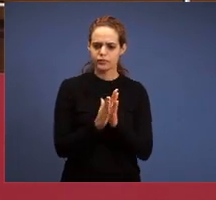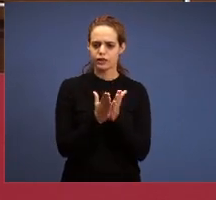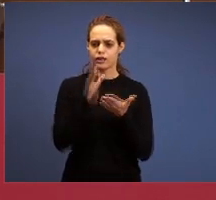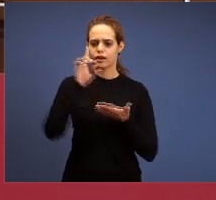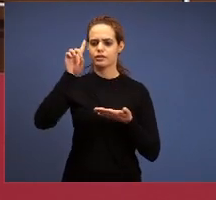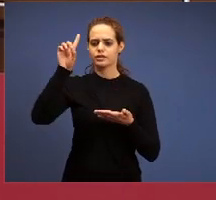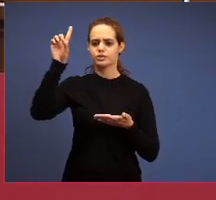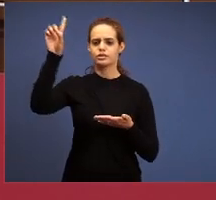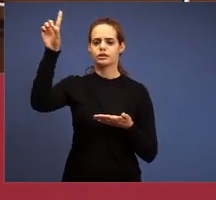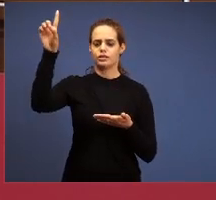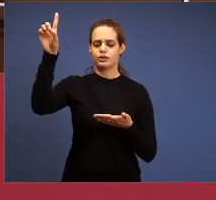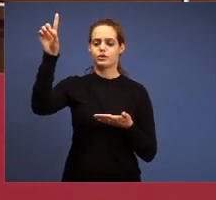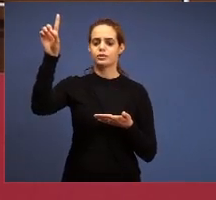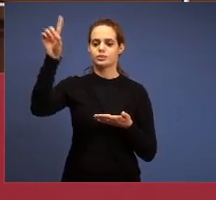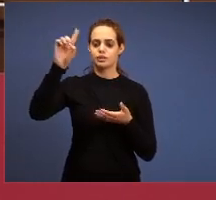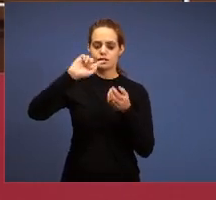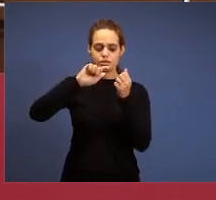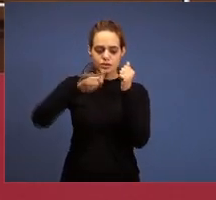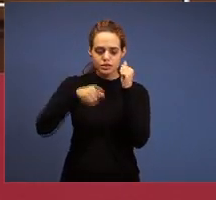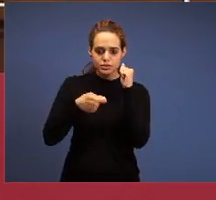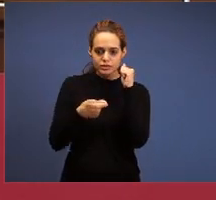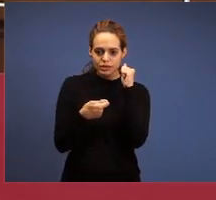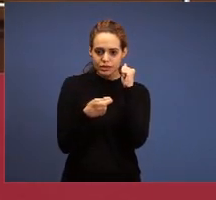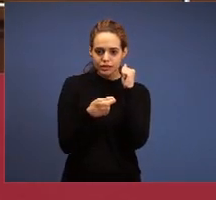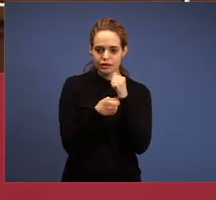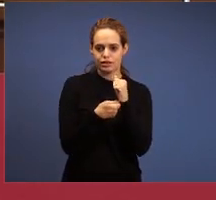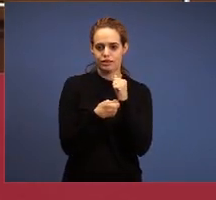in the secret, in the mystery, a church will not